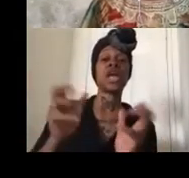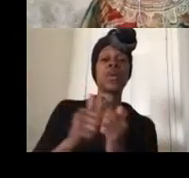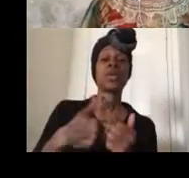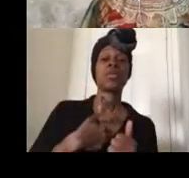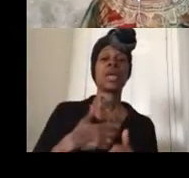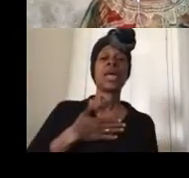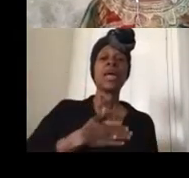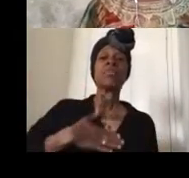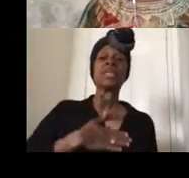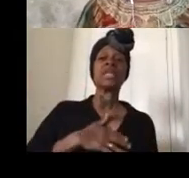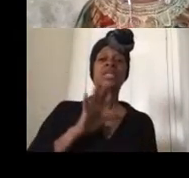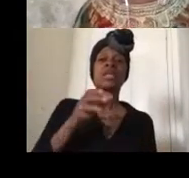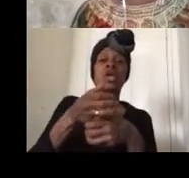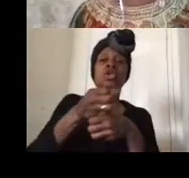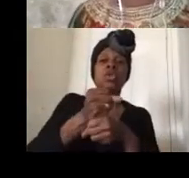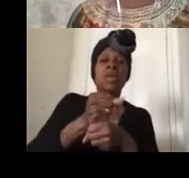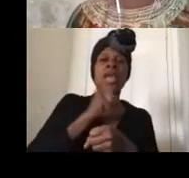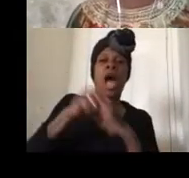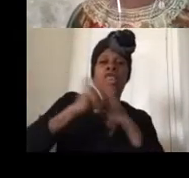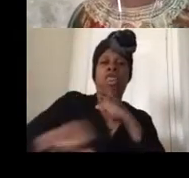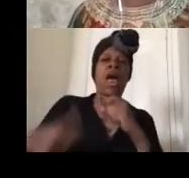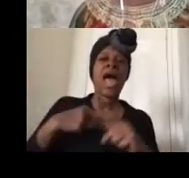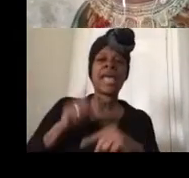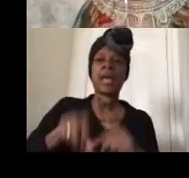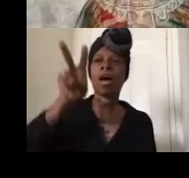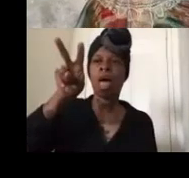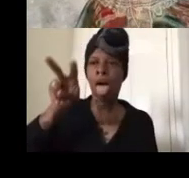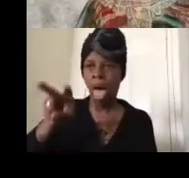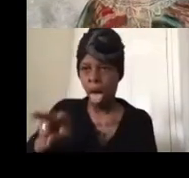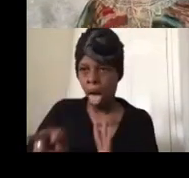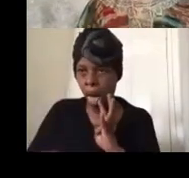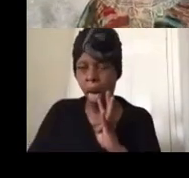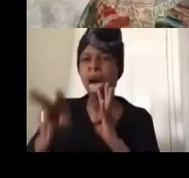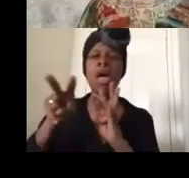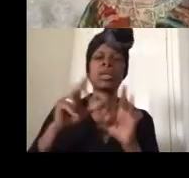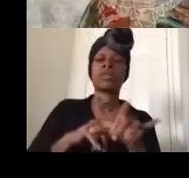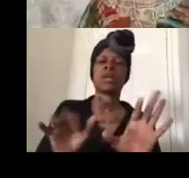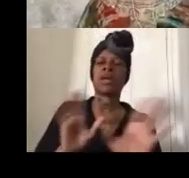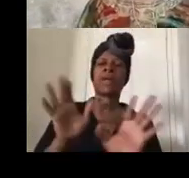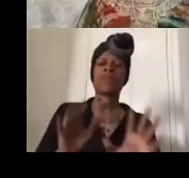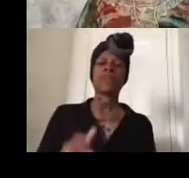messages short because i'm not able to read long messages as i'm talking